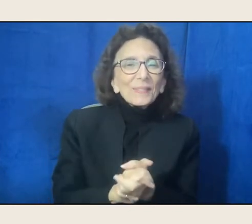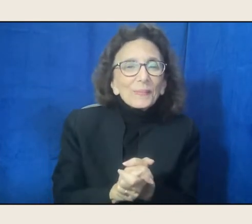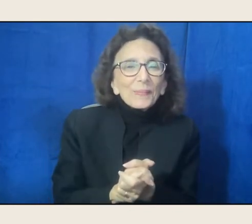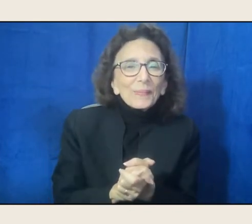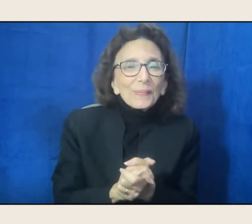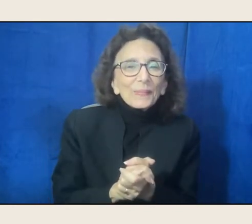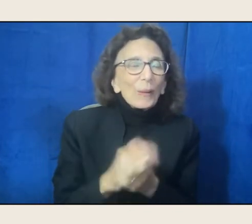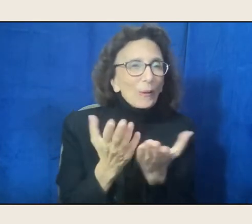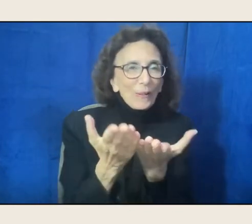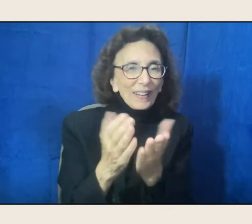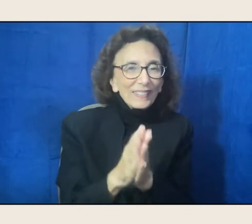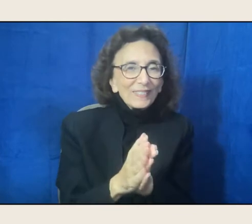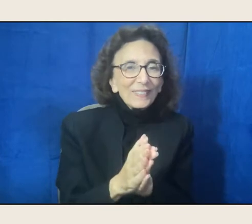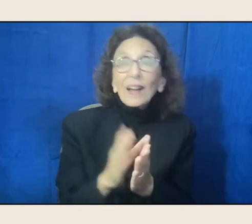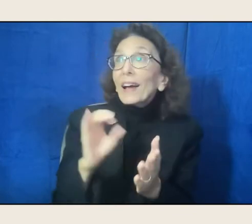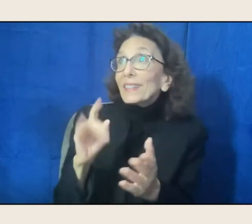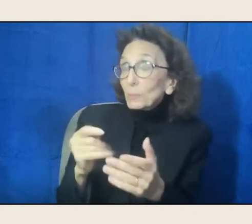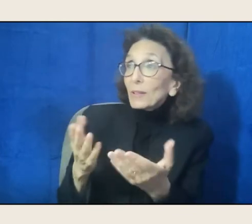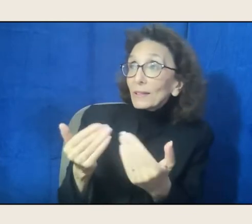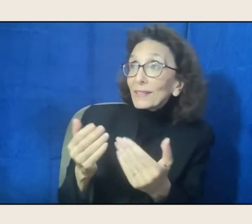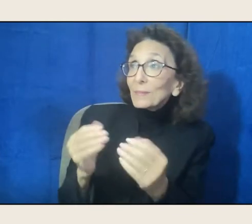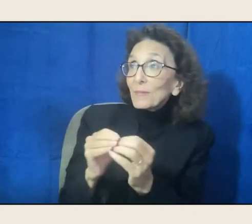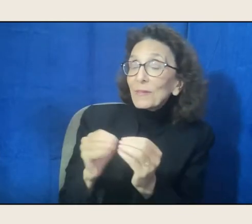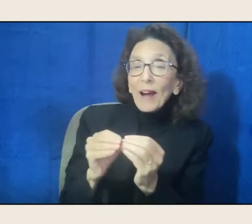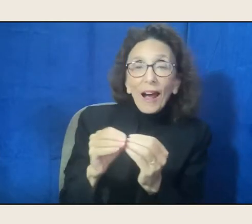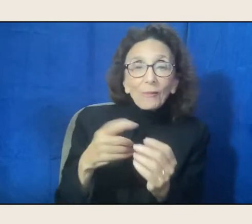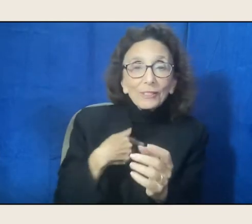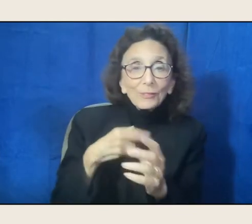No, please. Well though I was gonna say you were going to begin us